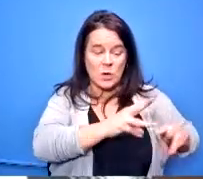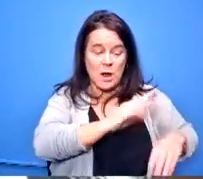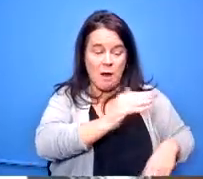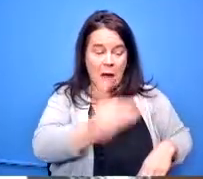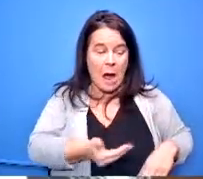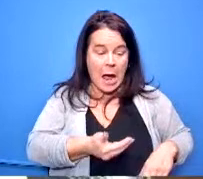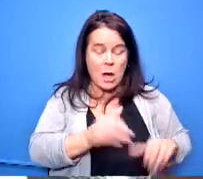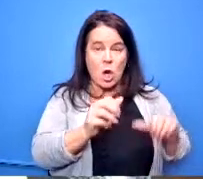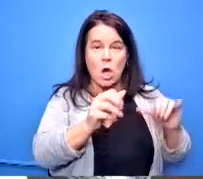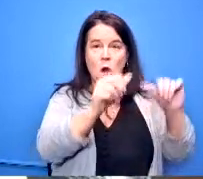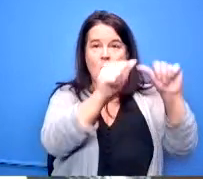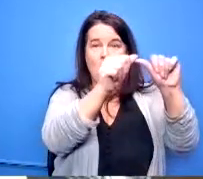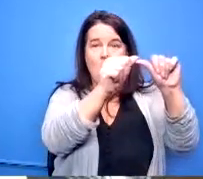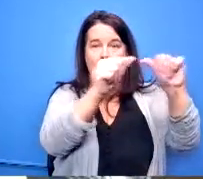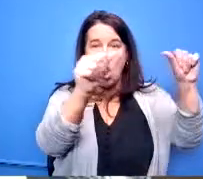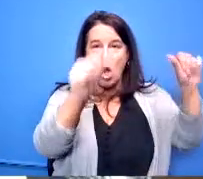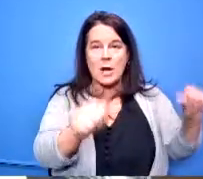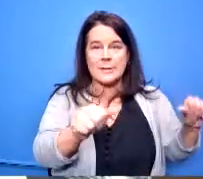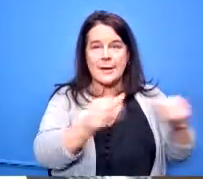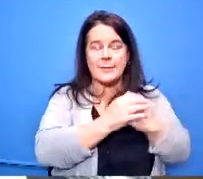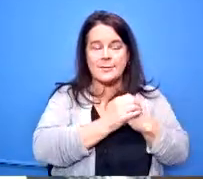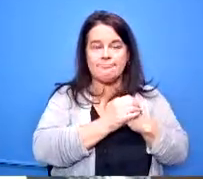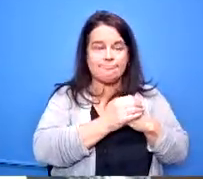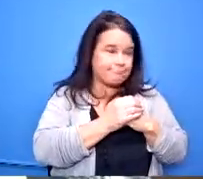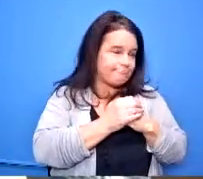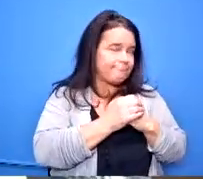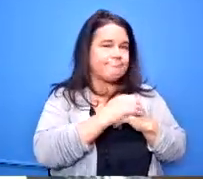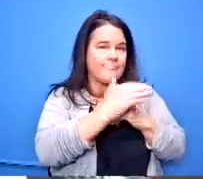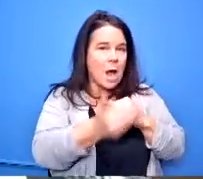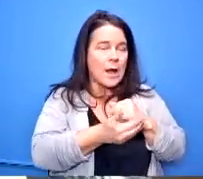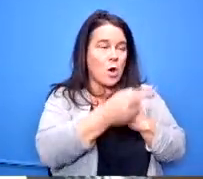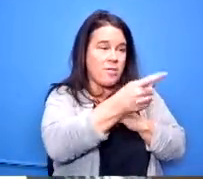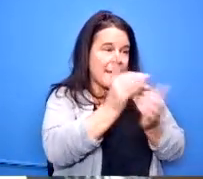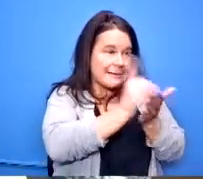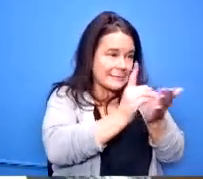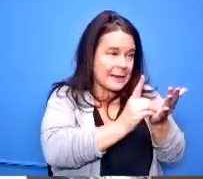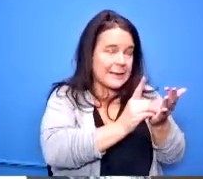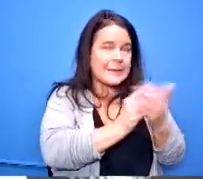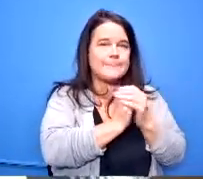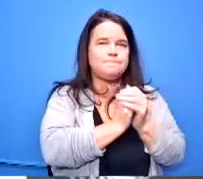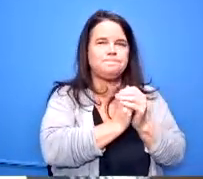through a professional service they they design a project then they bid it and someone's awarded